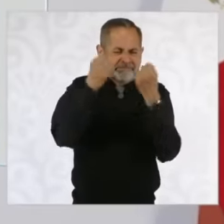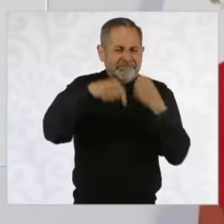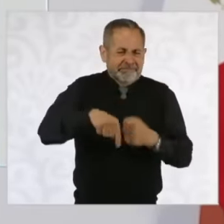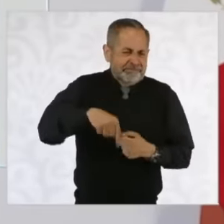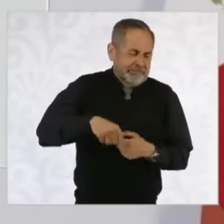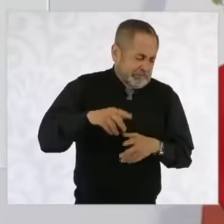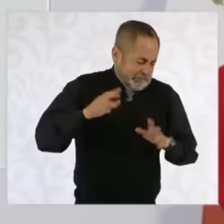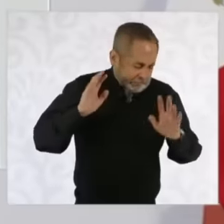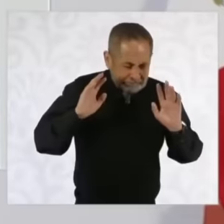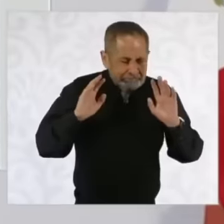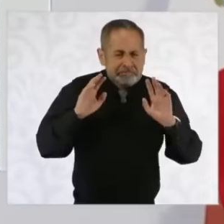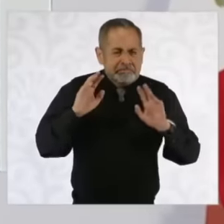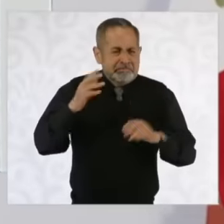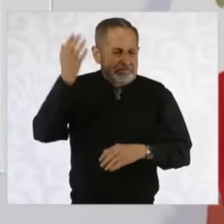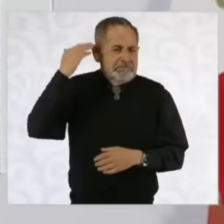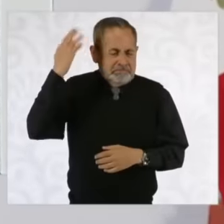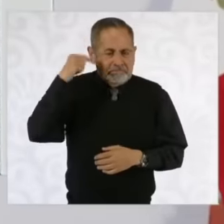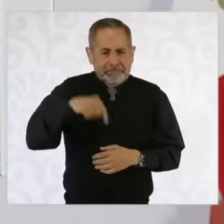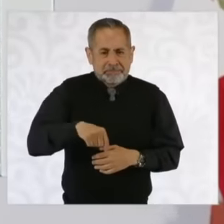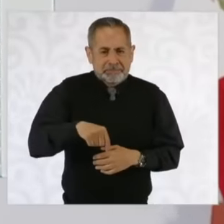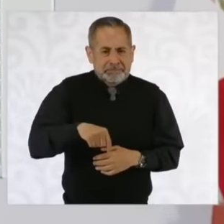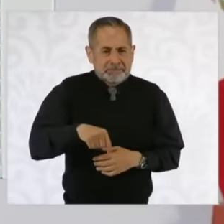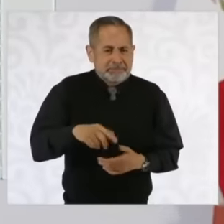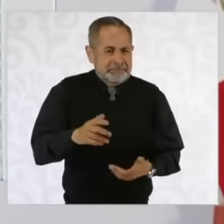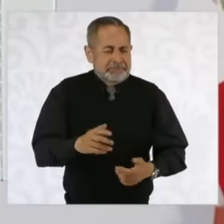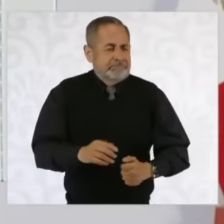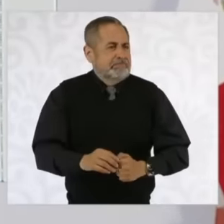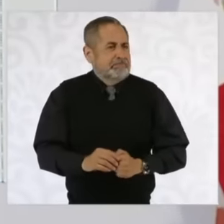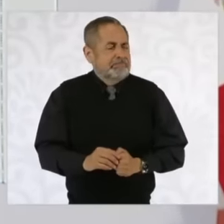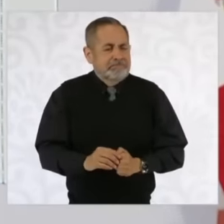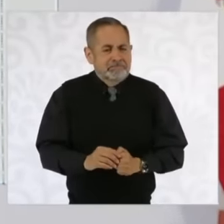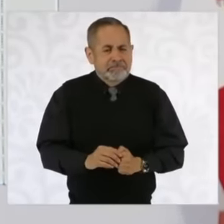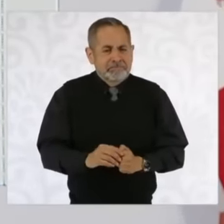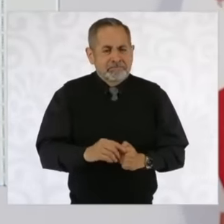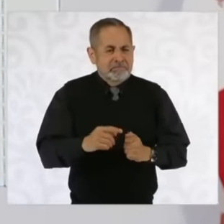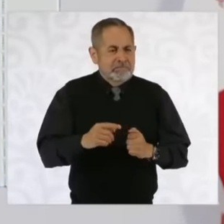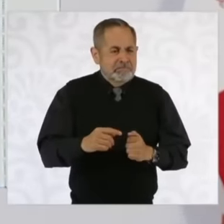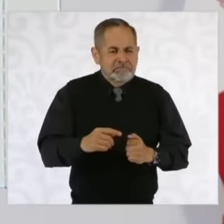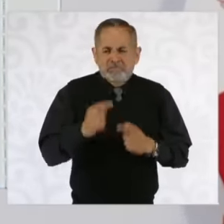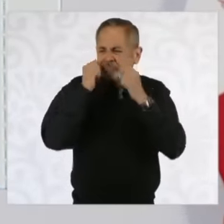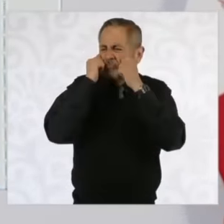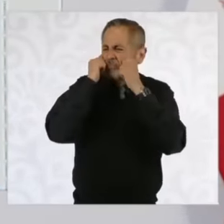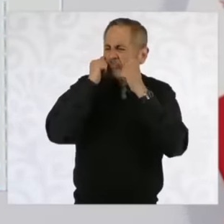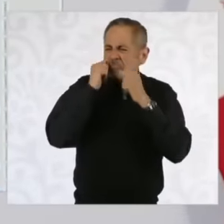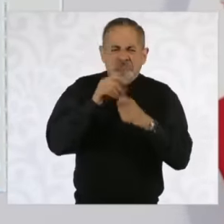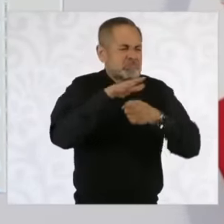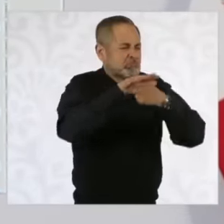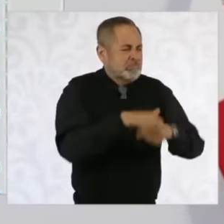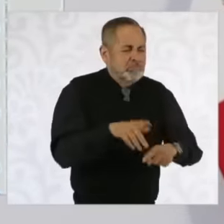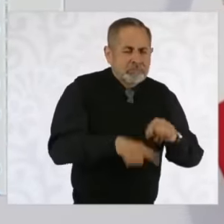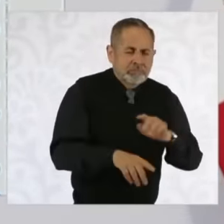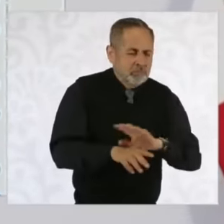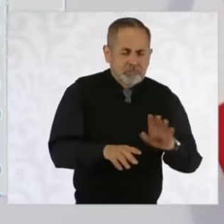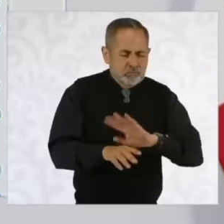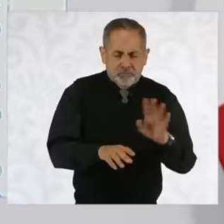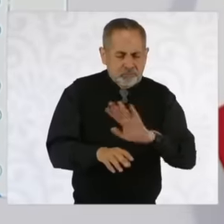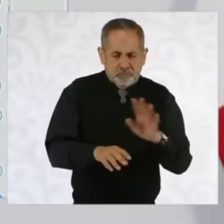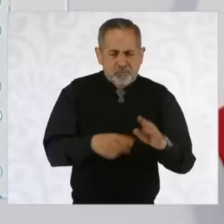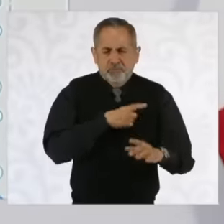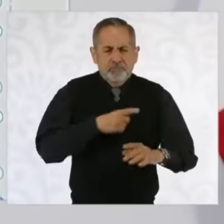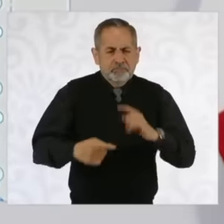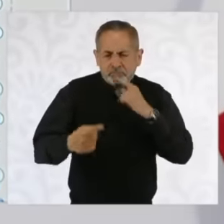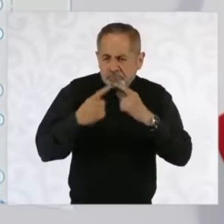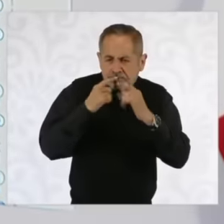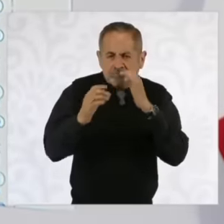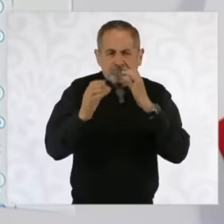of non-dialogue, let's put it like this with some person and we always condemn it and we